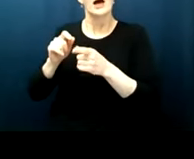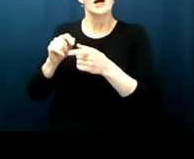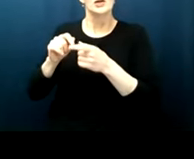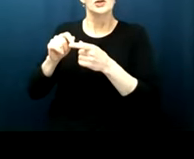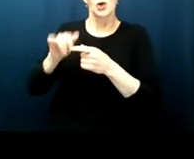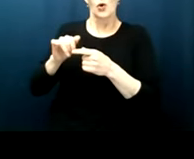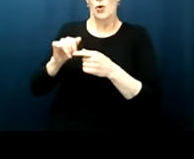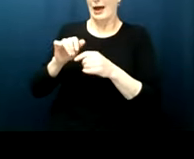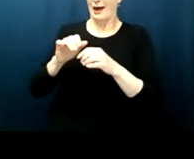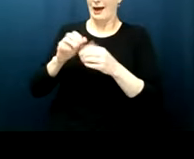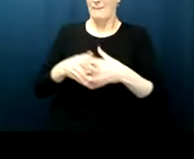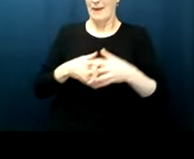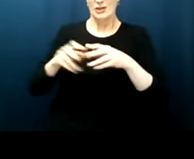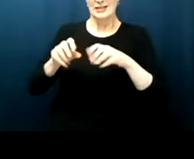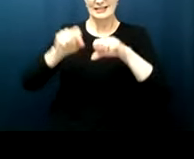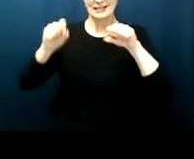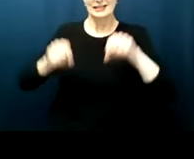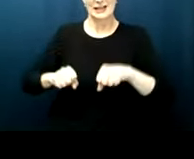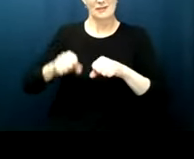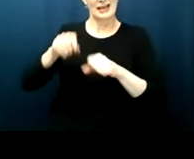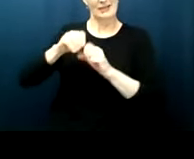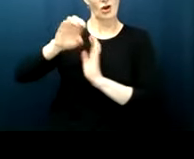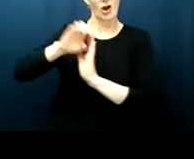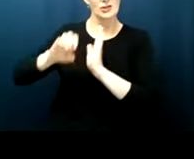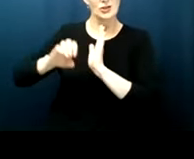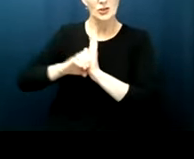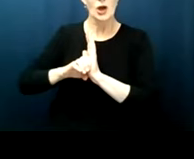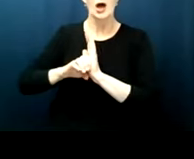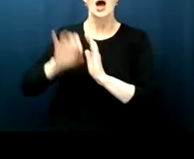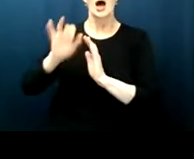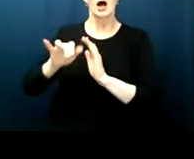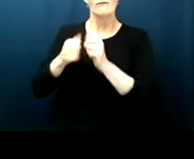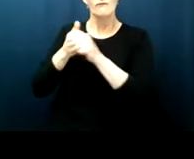election system in the constitution is really premised on state and local authorities deciding